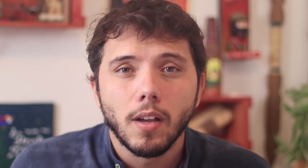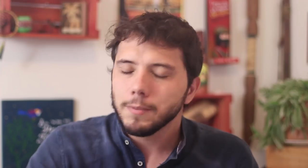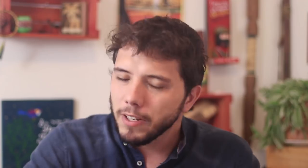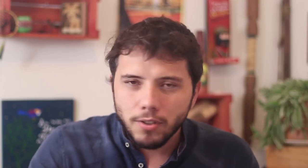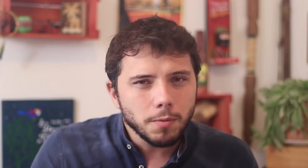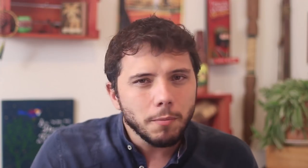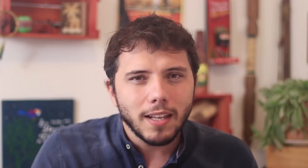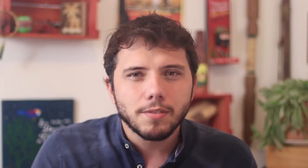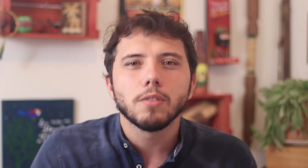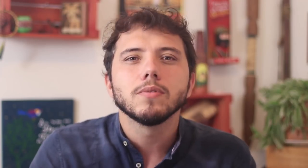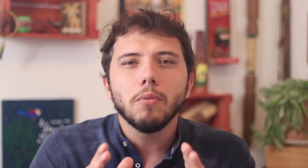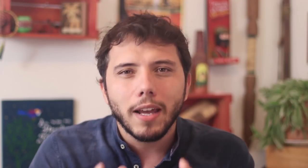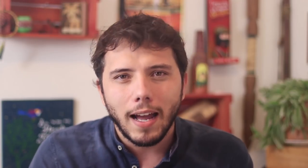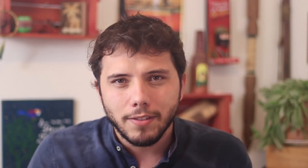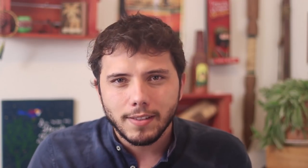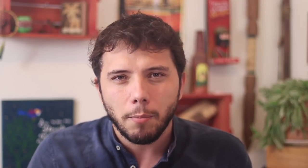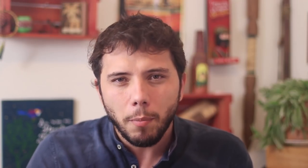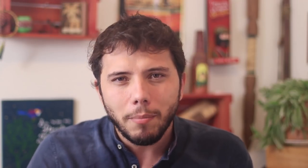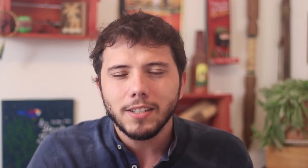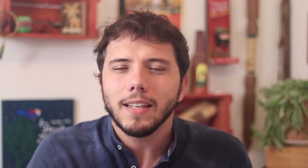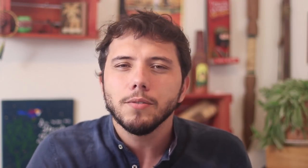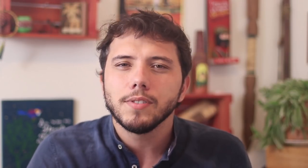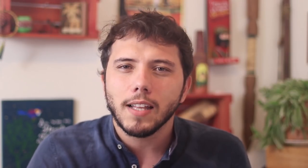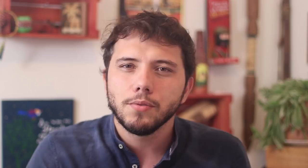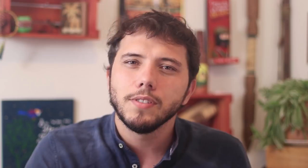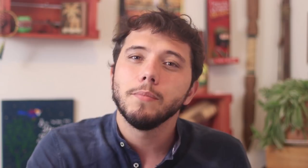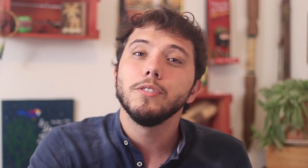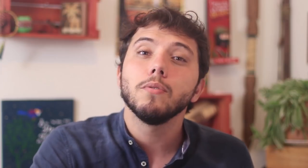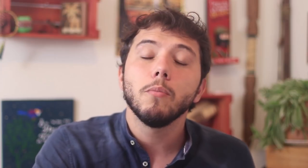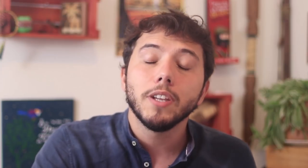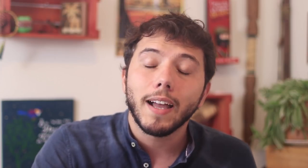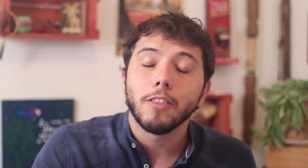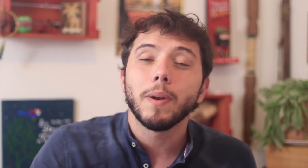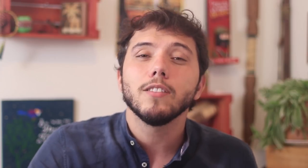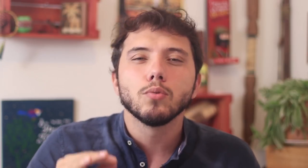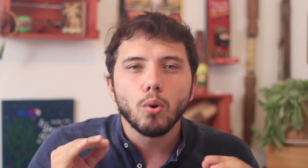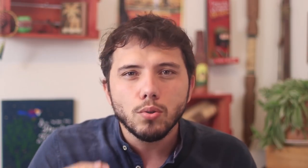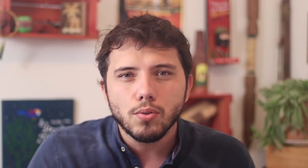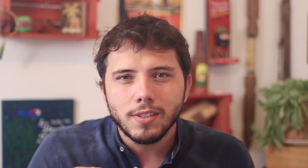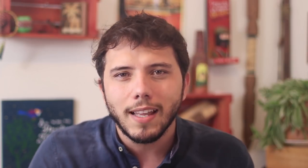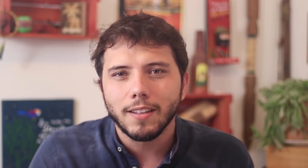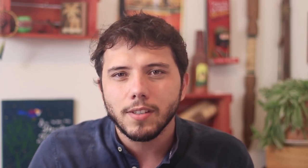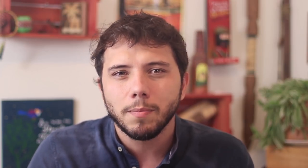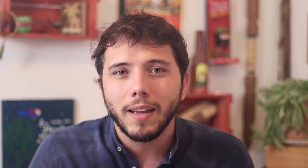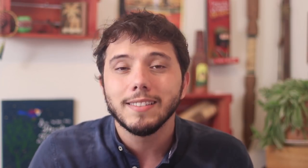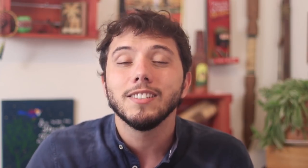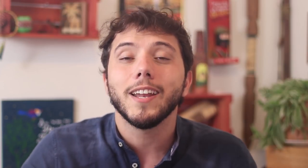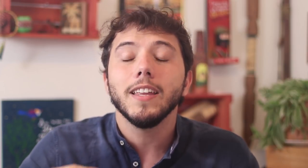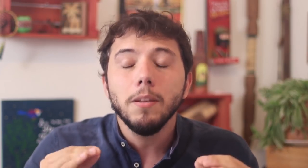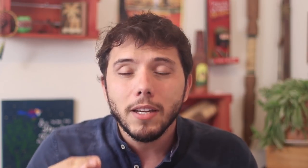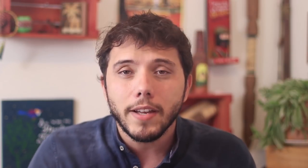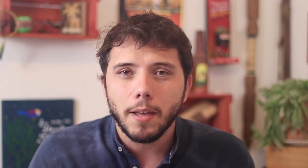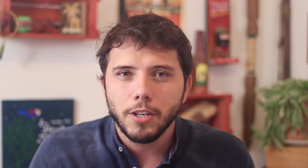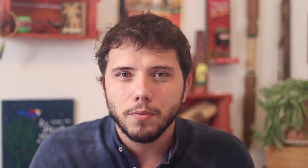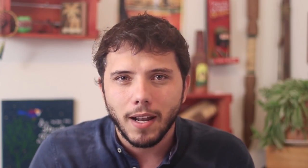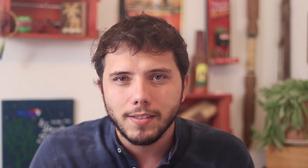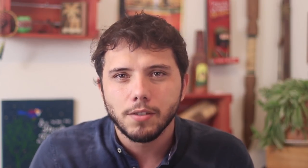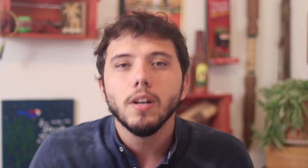The forecast for Brazil is so dire that the American Embassy has issued a warning to all American citizens here to leave this country immediately